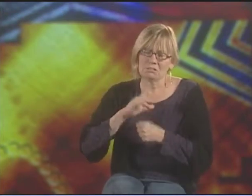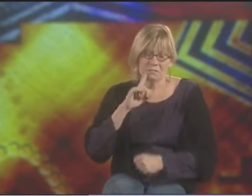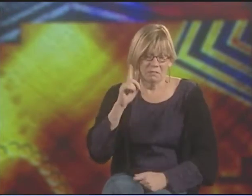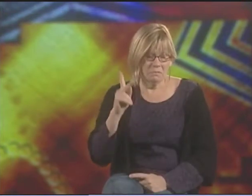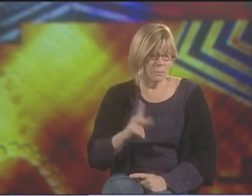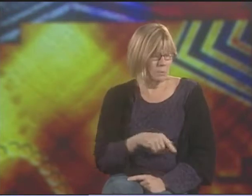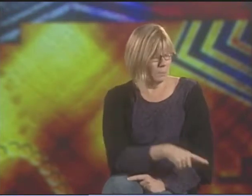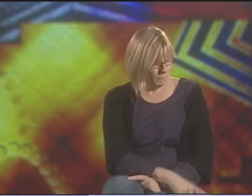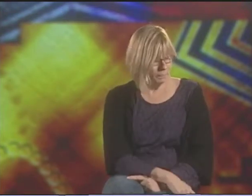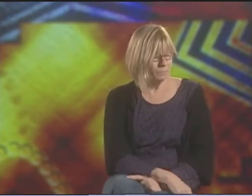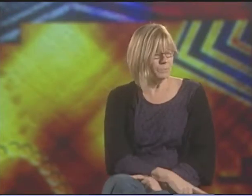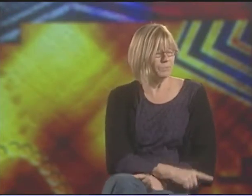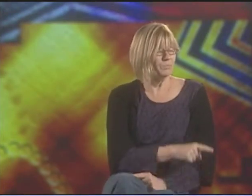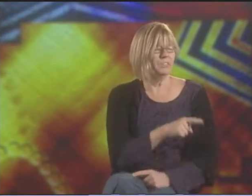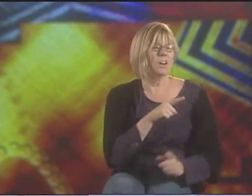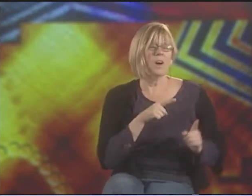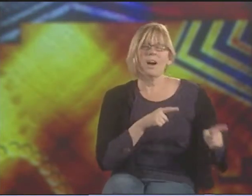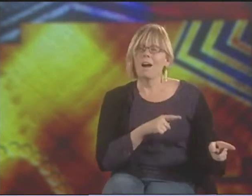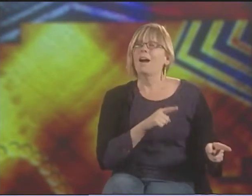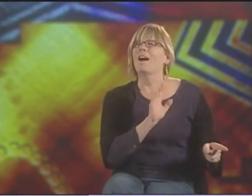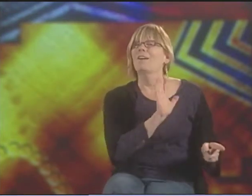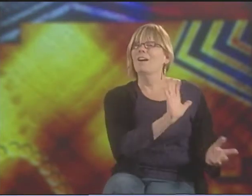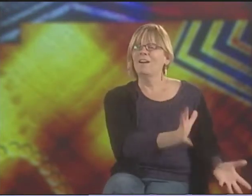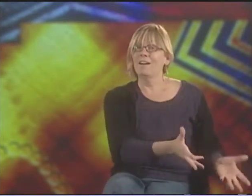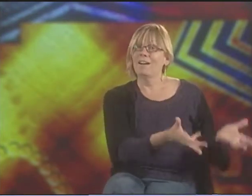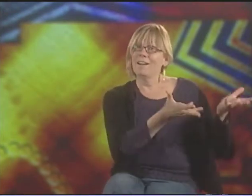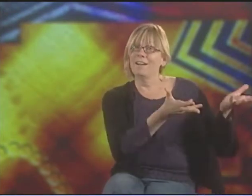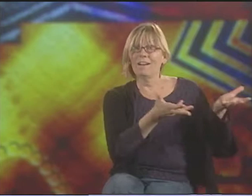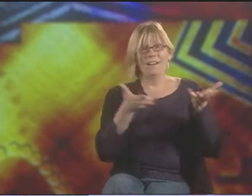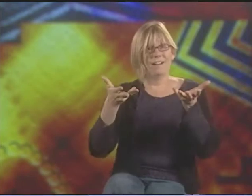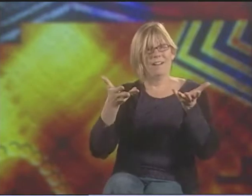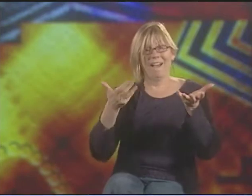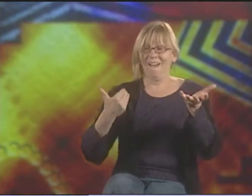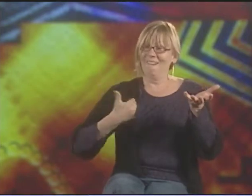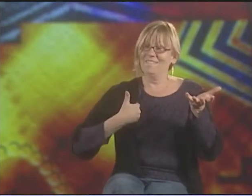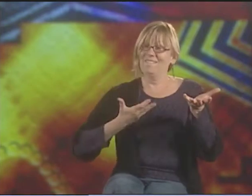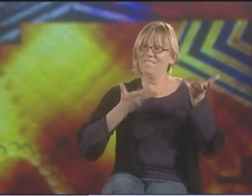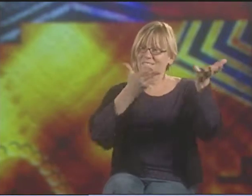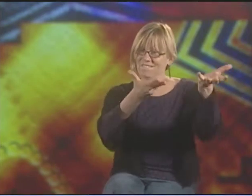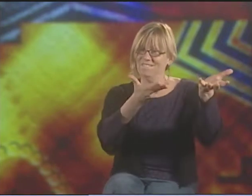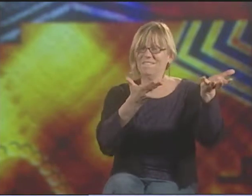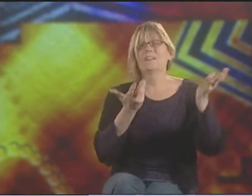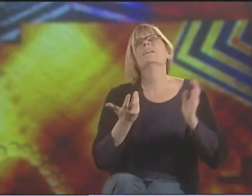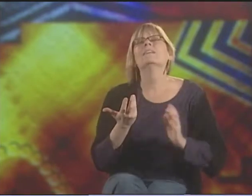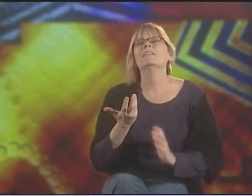AND INTERNALIZED OPPRESSION IS SO OBVIOUS IN THIS PIECE, TOO. LET'S TAKE THIS OUT. LET'S OPEN IT UP